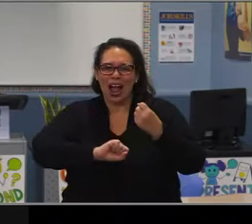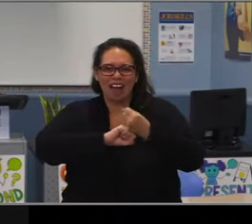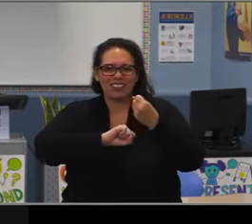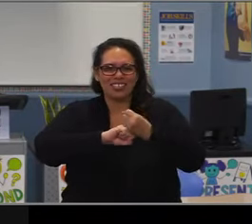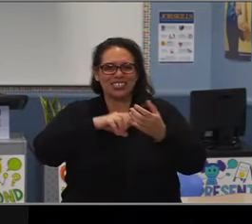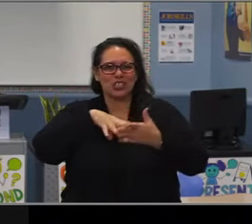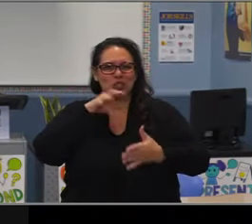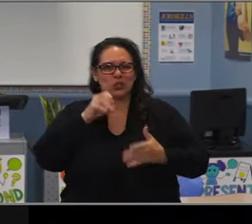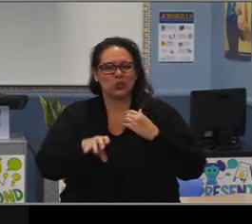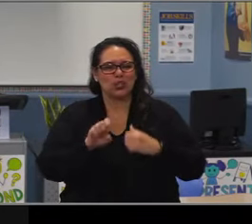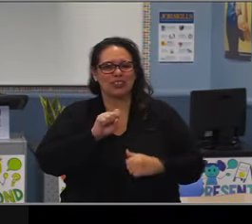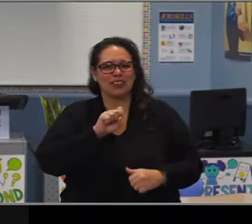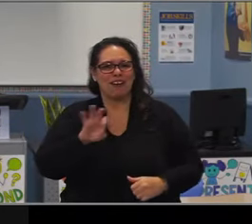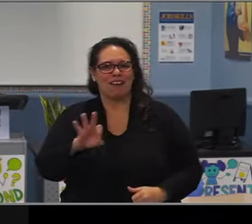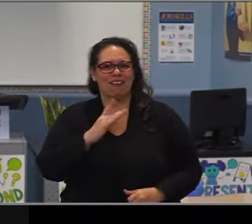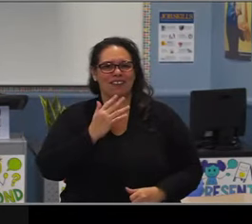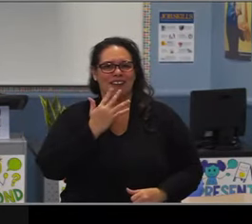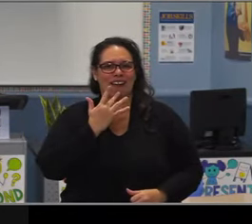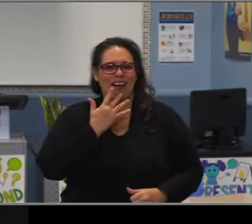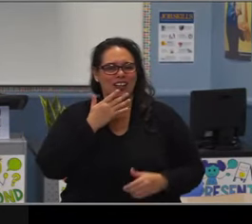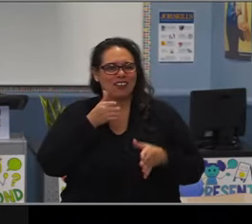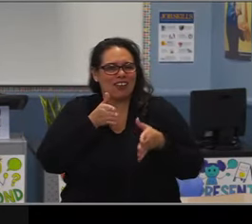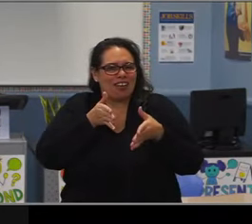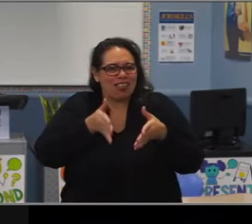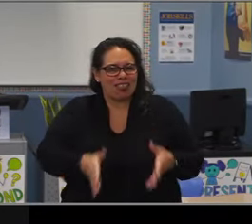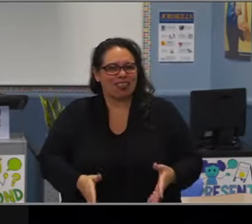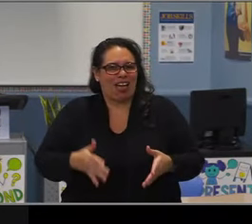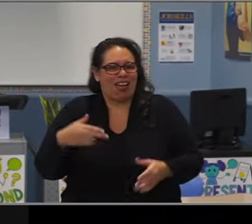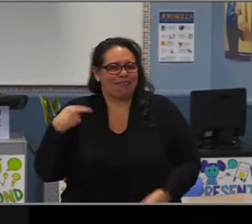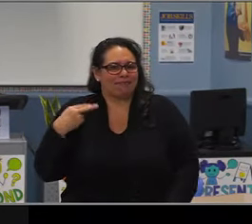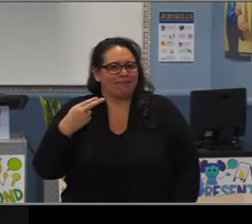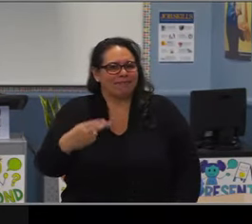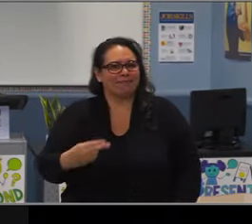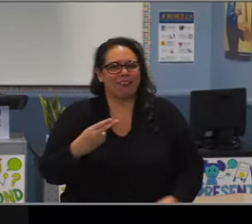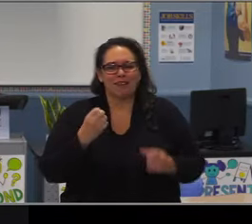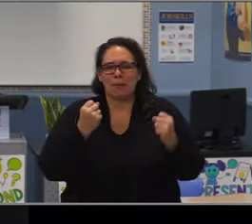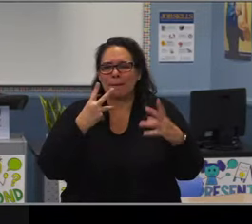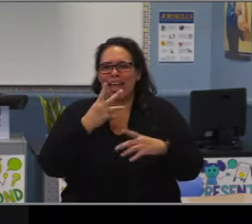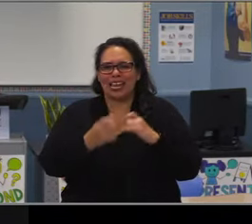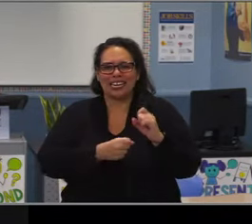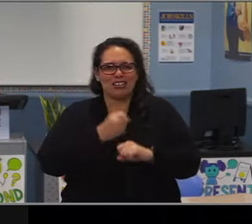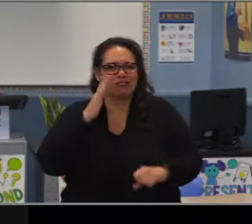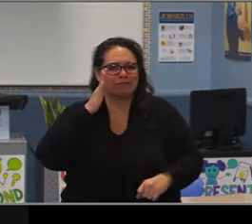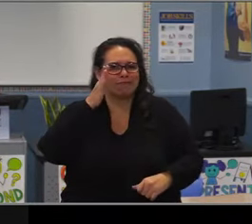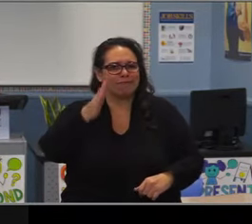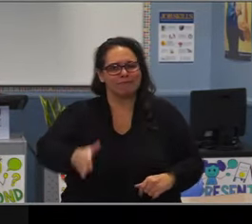You really set the example for others to follow and just so appreciative of everything you've offered and provided to our district. Thank you.